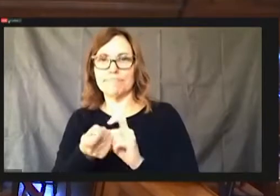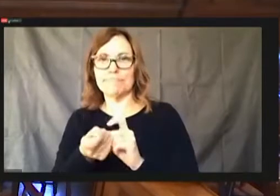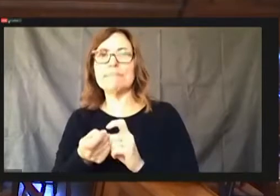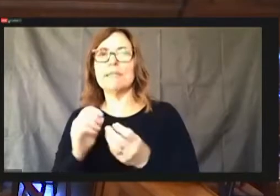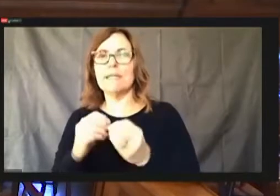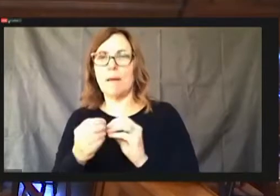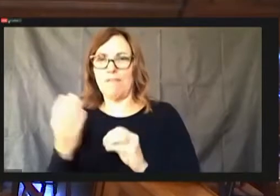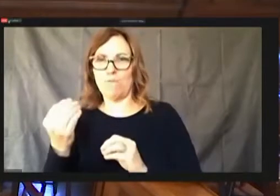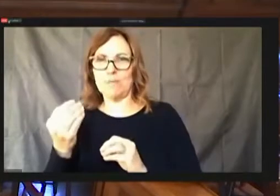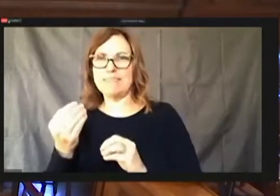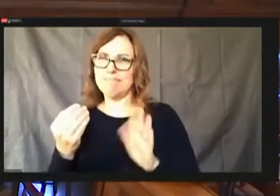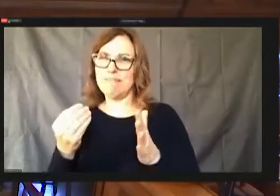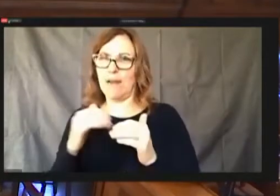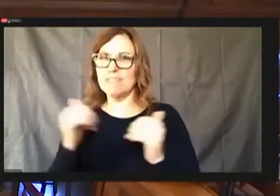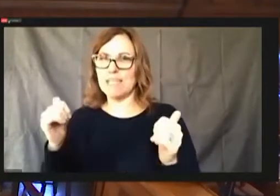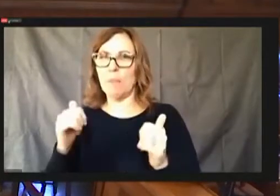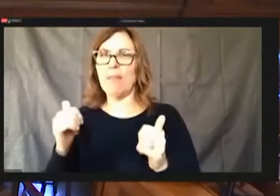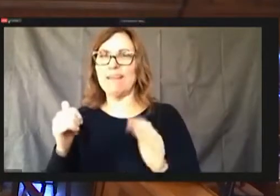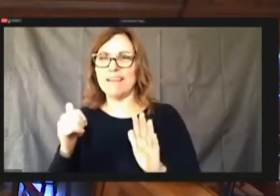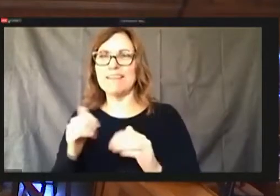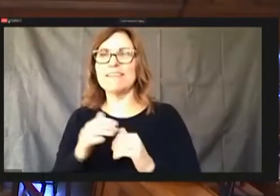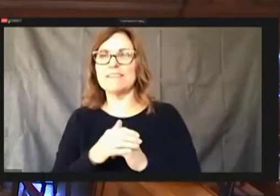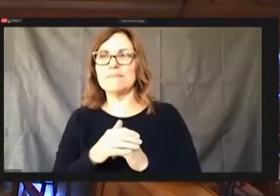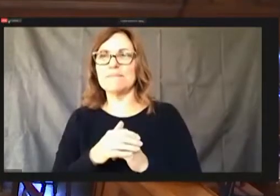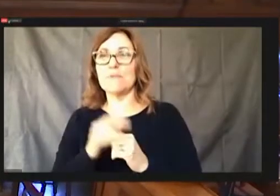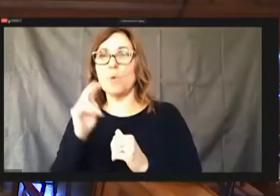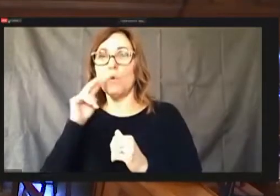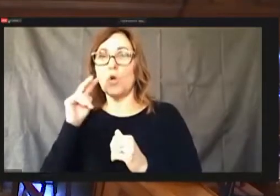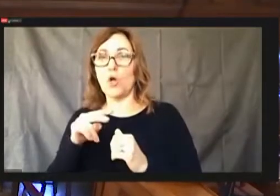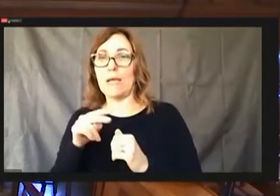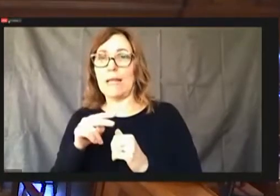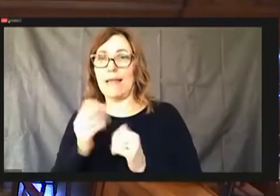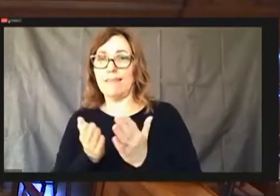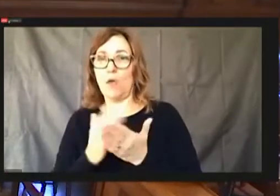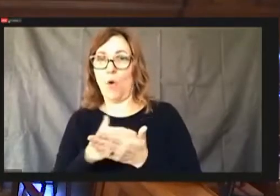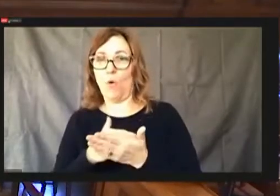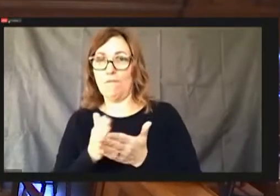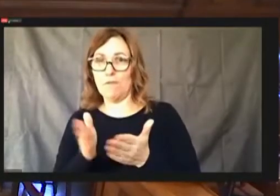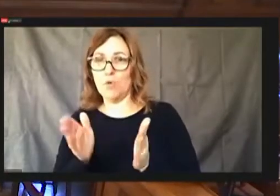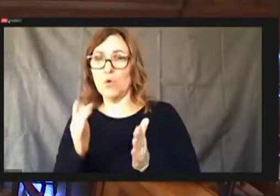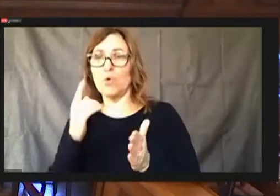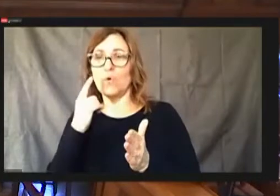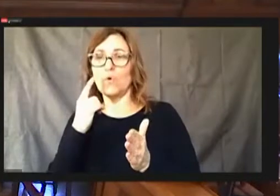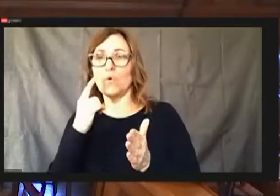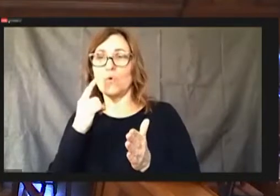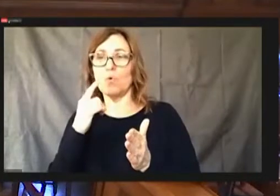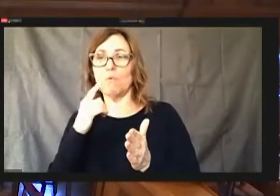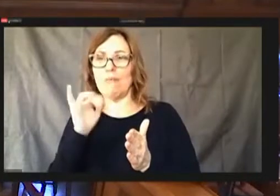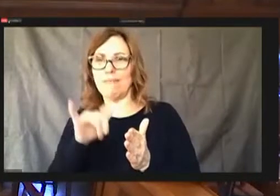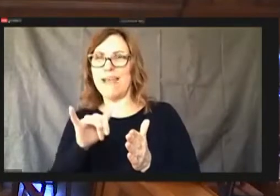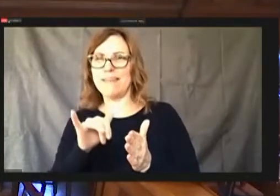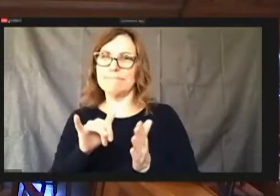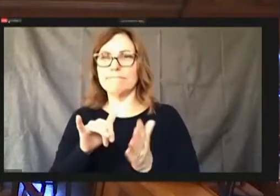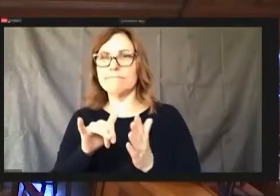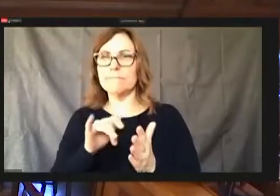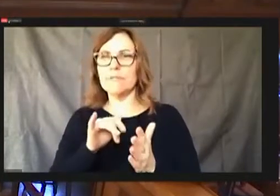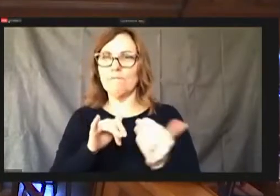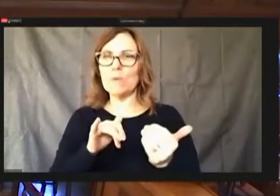if you're looking on the overview is Bs were to saw sorry.